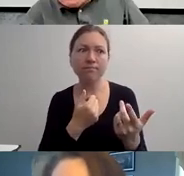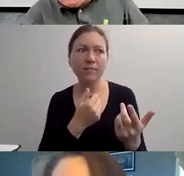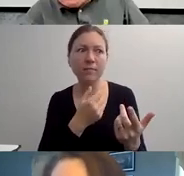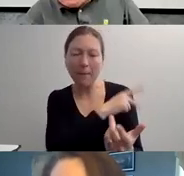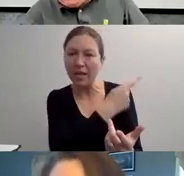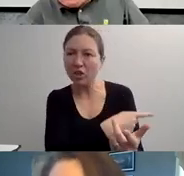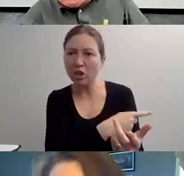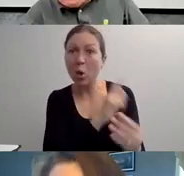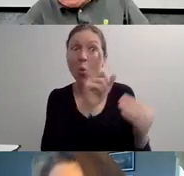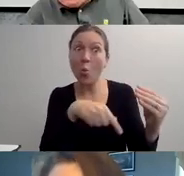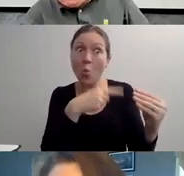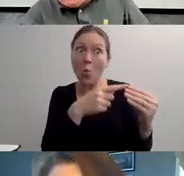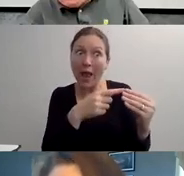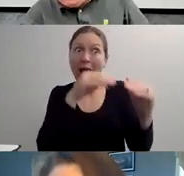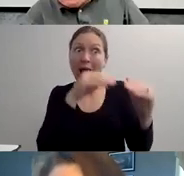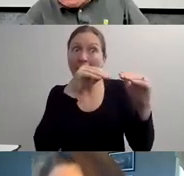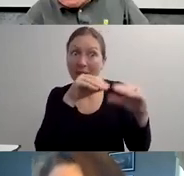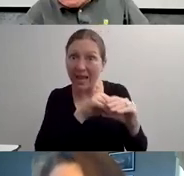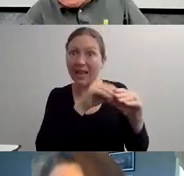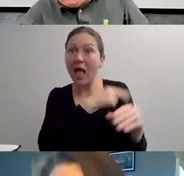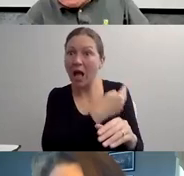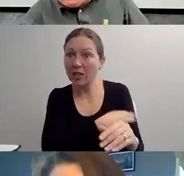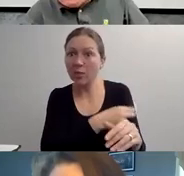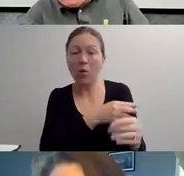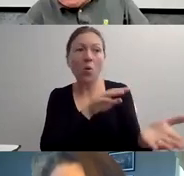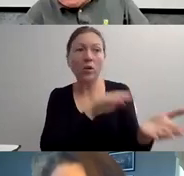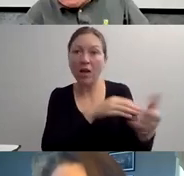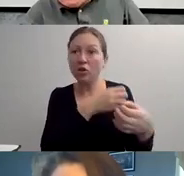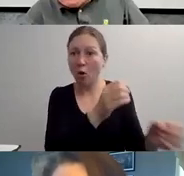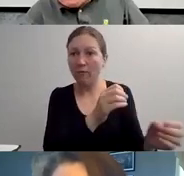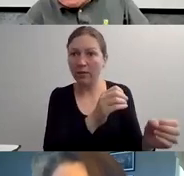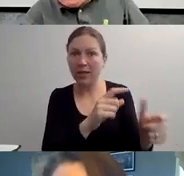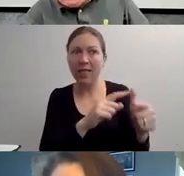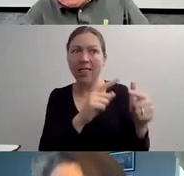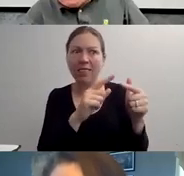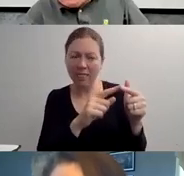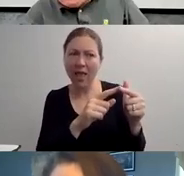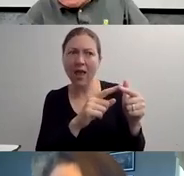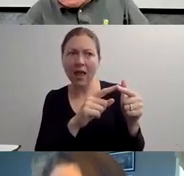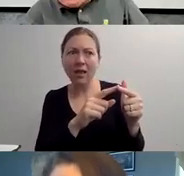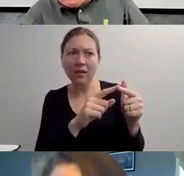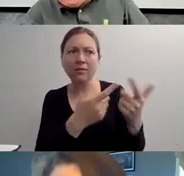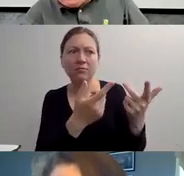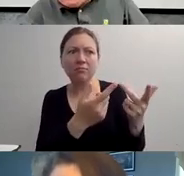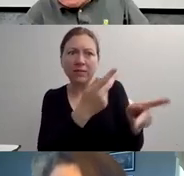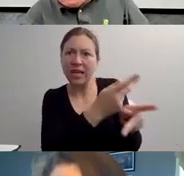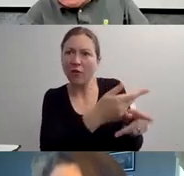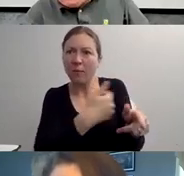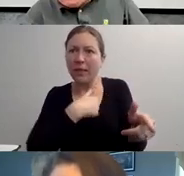">> SO MEDIA -- I MEAN, MEDIA HAS EXISTED FOR HUNDREDS OF THOUSANDS OF YEARS.